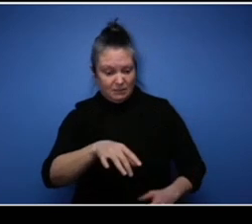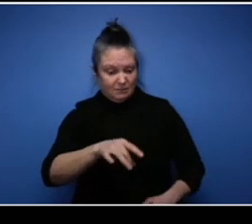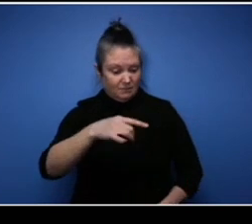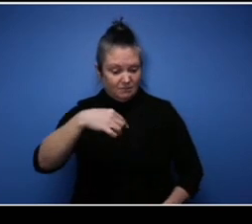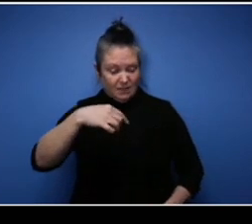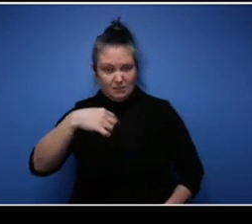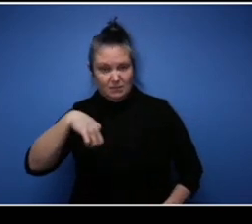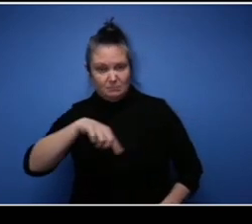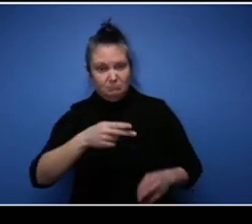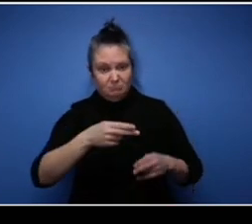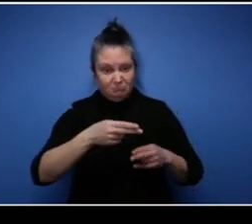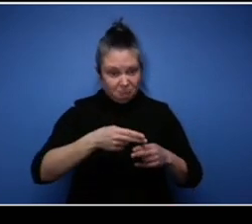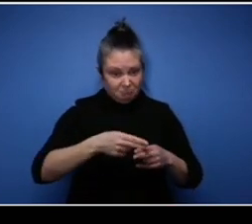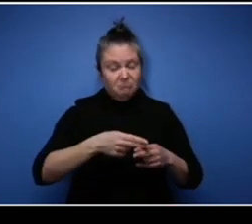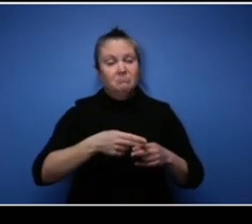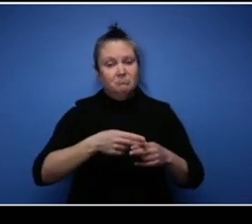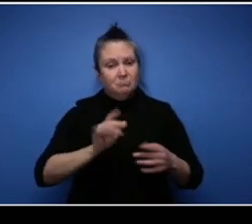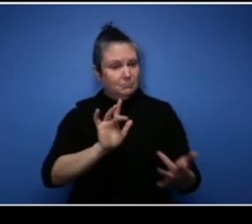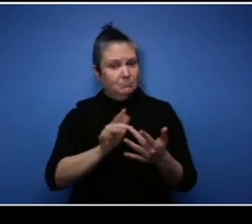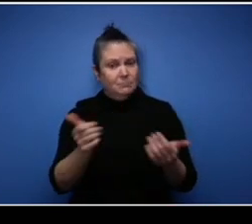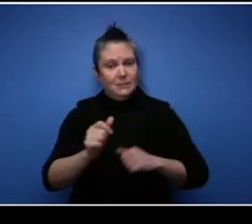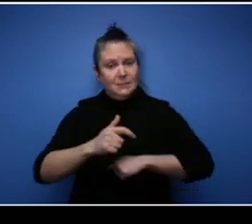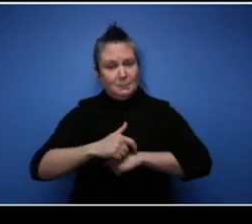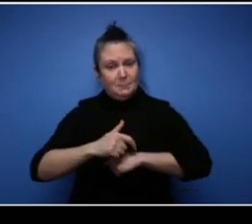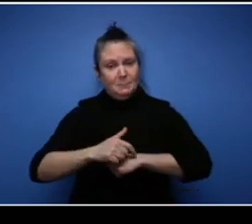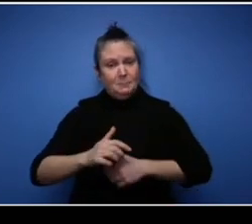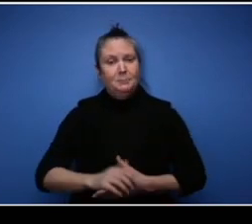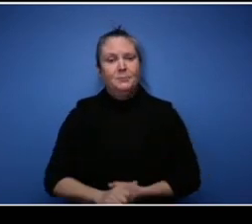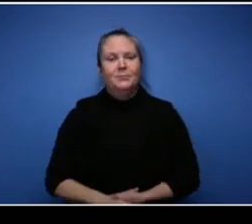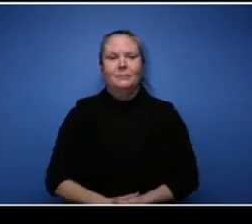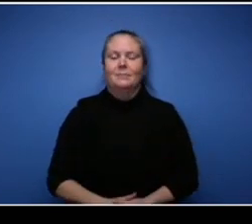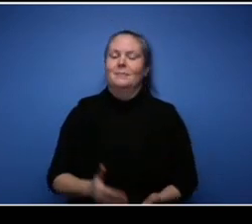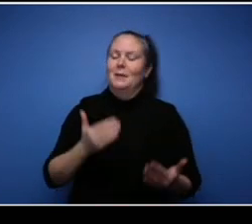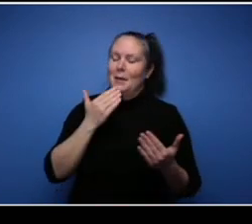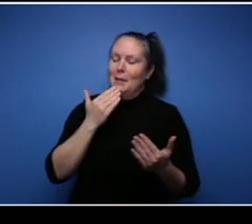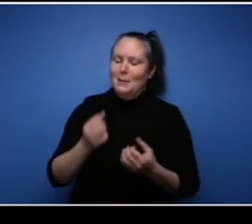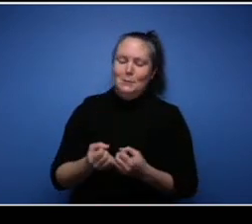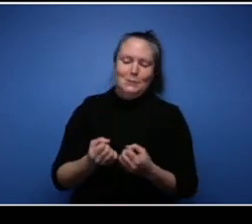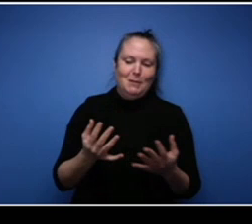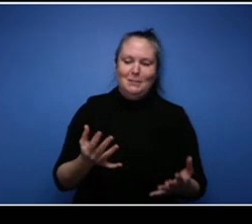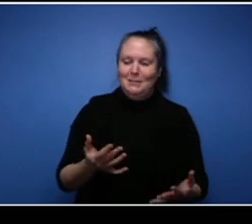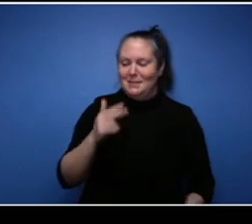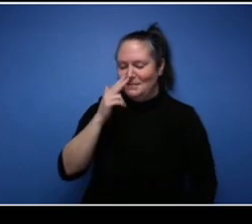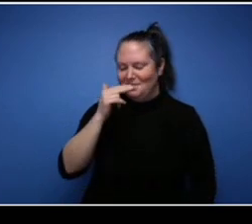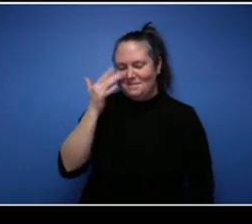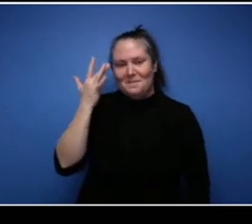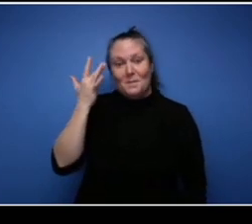Awesome thank you so much Glenn. It's funny because I've seen the truck out in like Truro